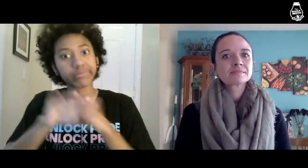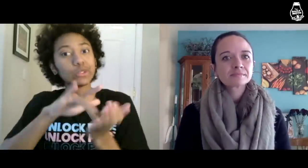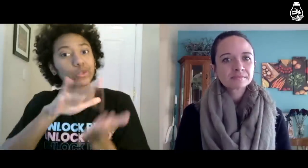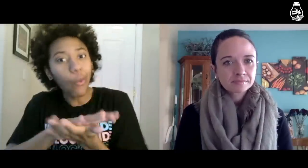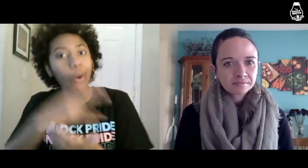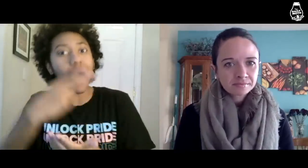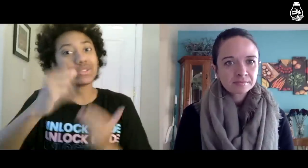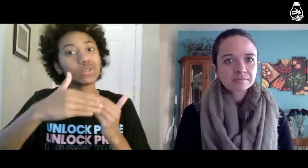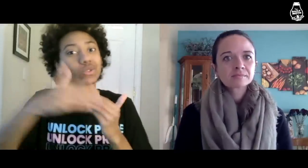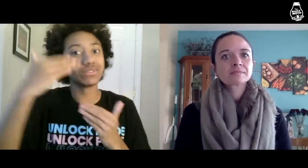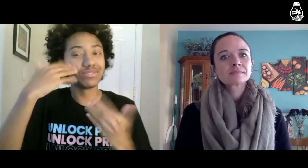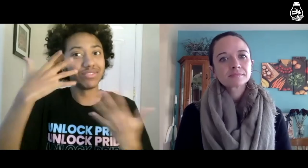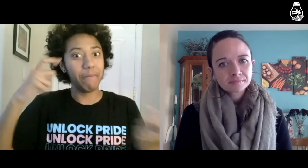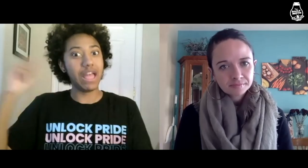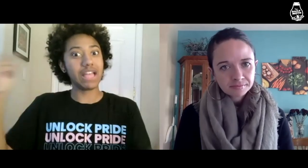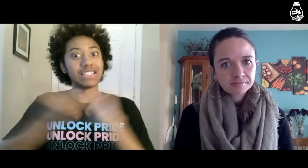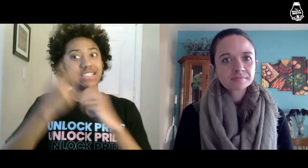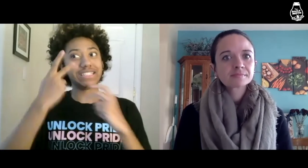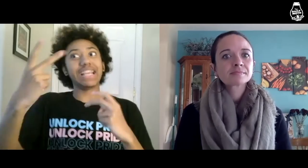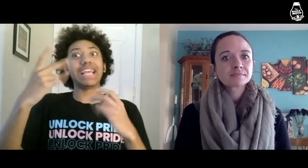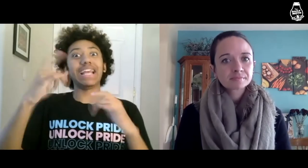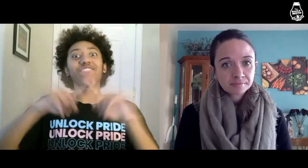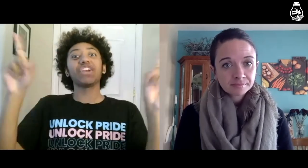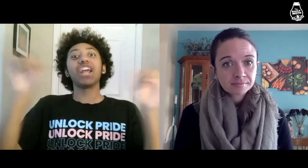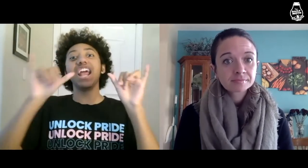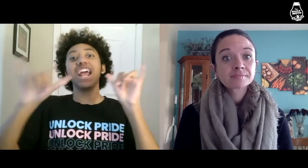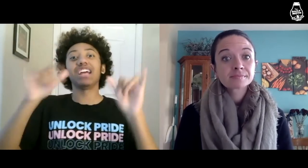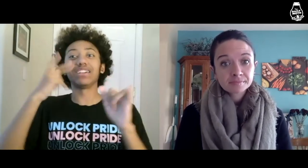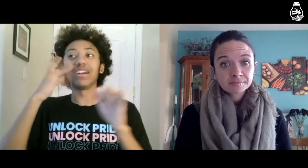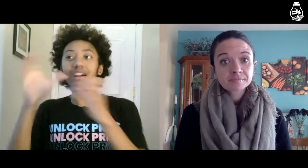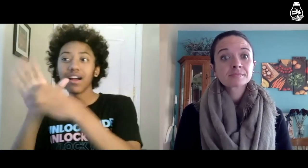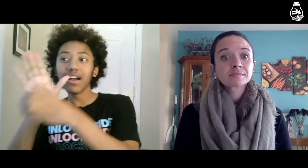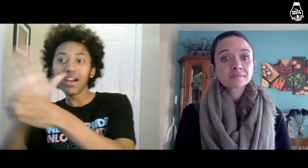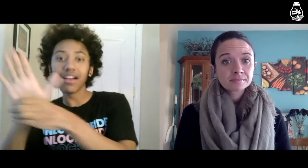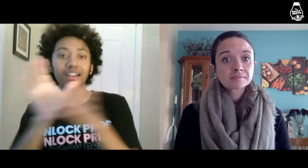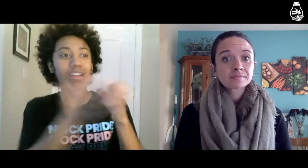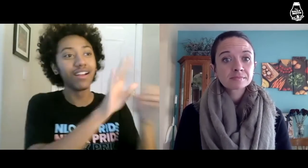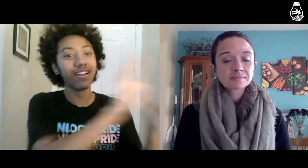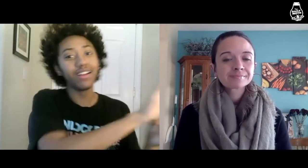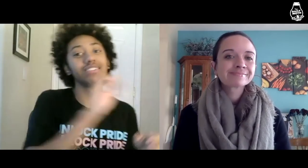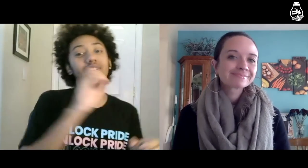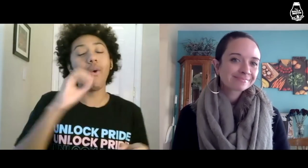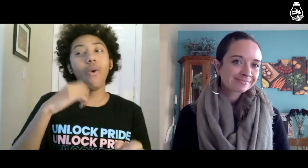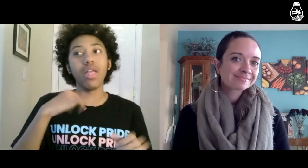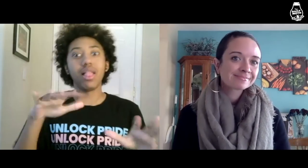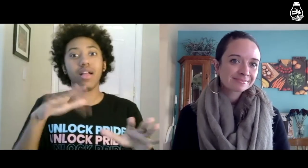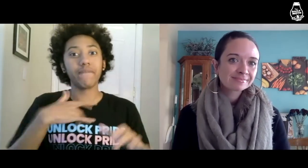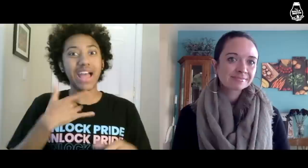At the same time middle school and high school were happening, so there were big changes and I saw differences like different groups forming.